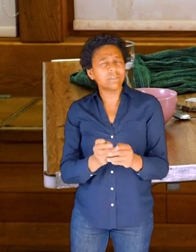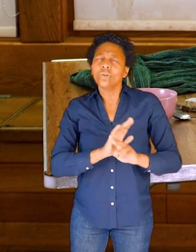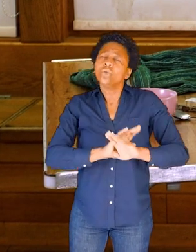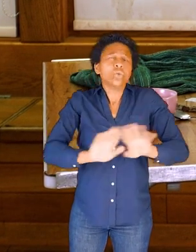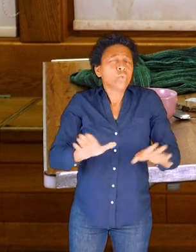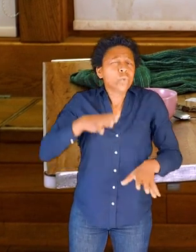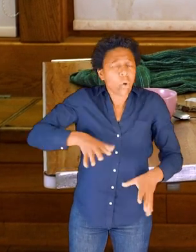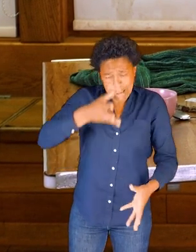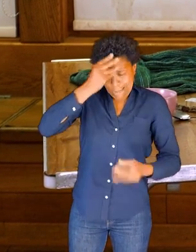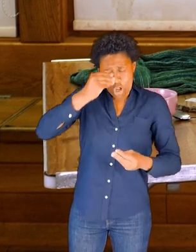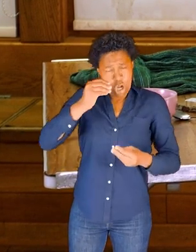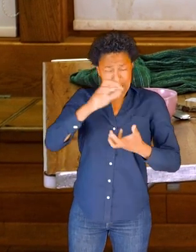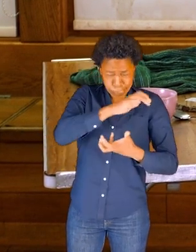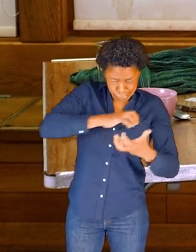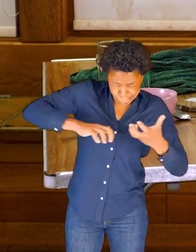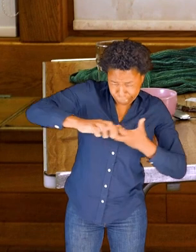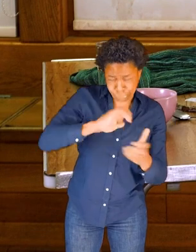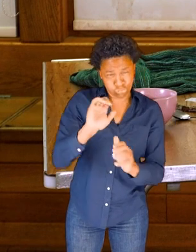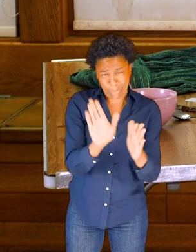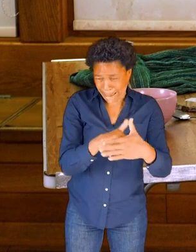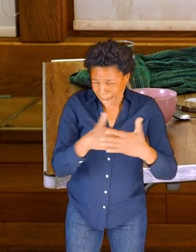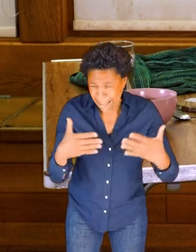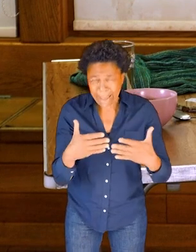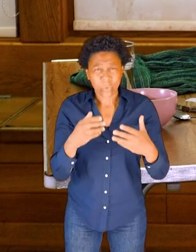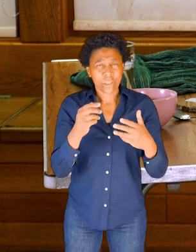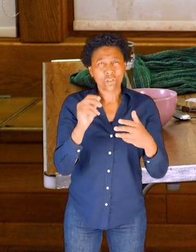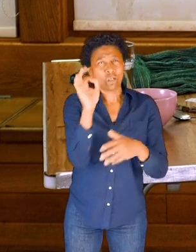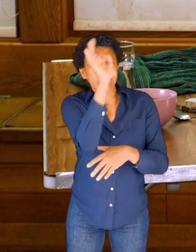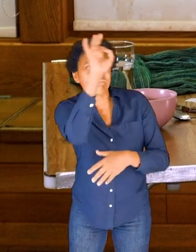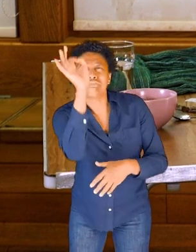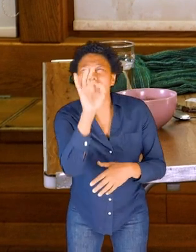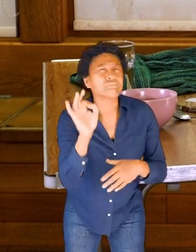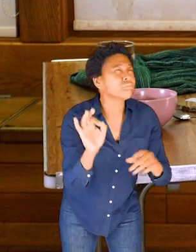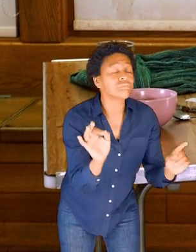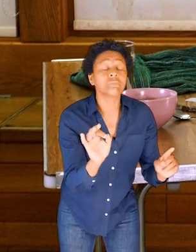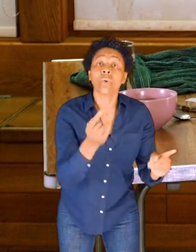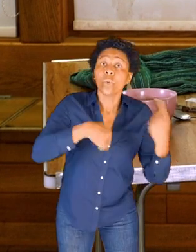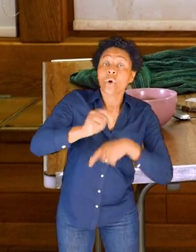for things, we're going to learn more about our bones through the experience